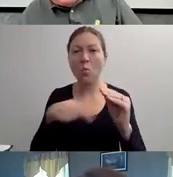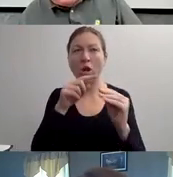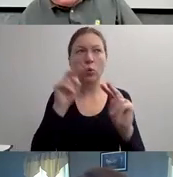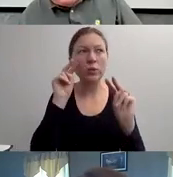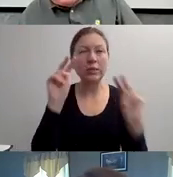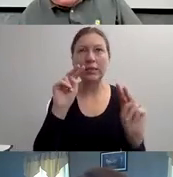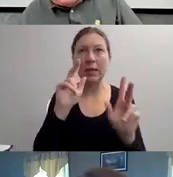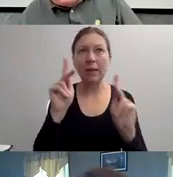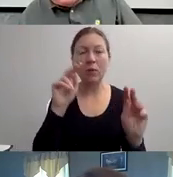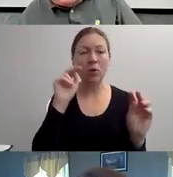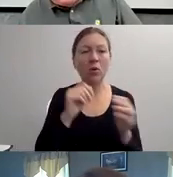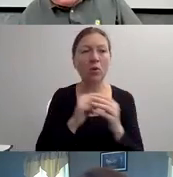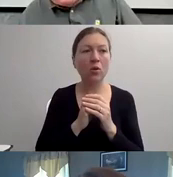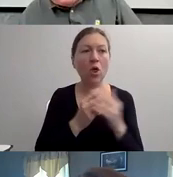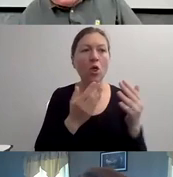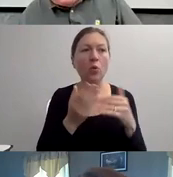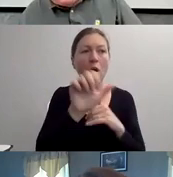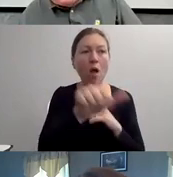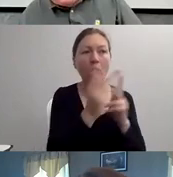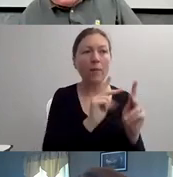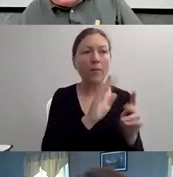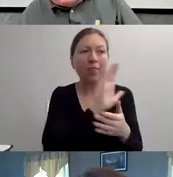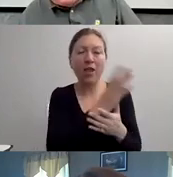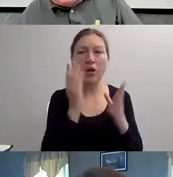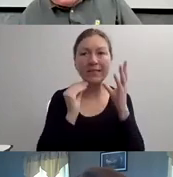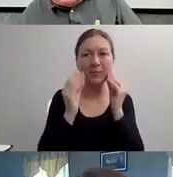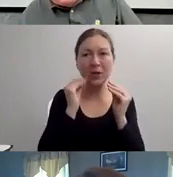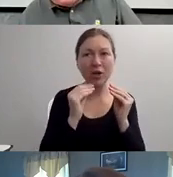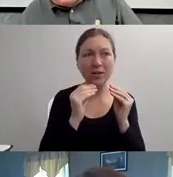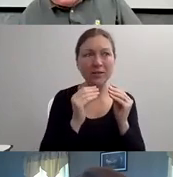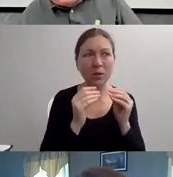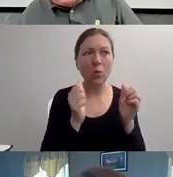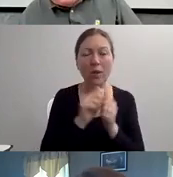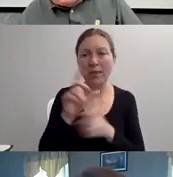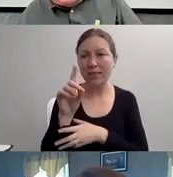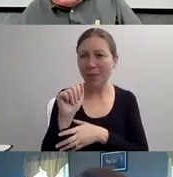OKAY." THAT'S ABOUT ALL I HAVE TO SAY ABOUT THAT.